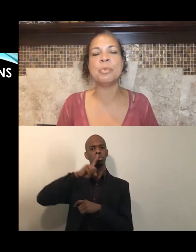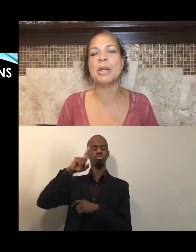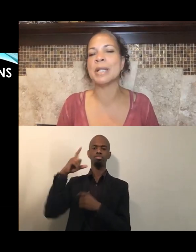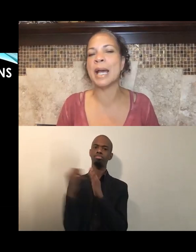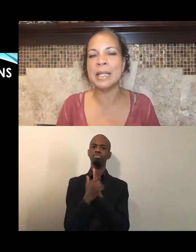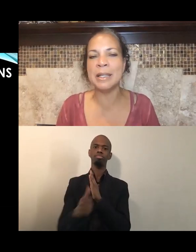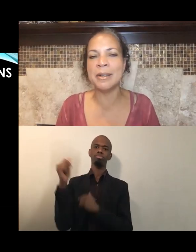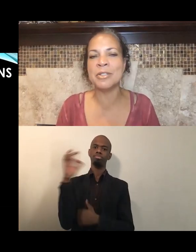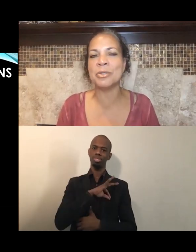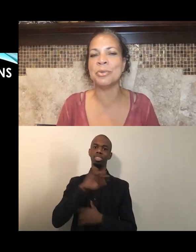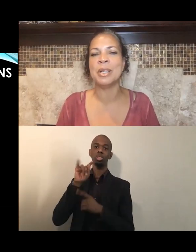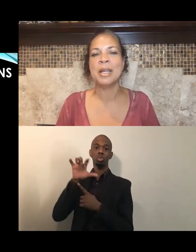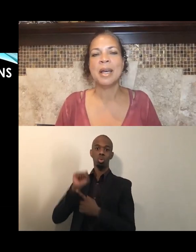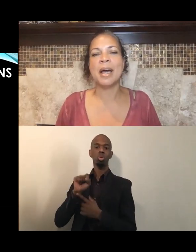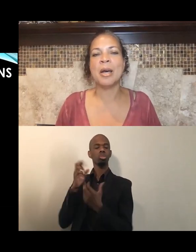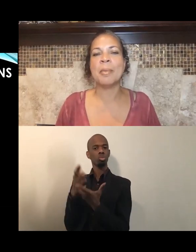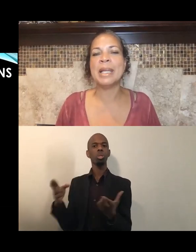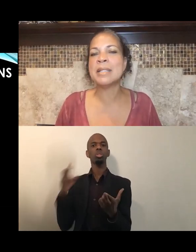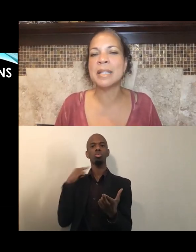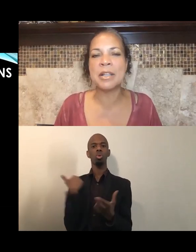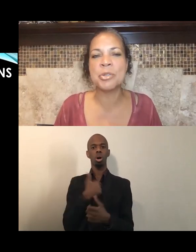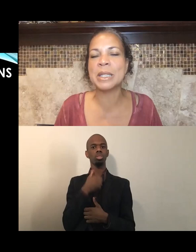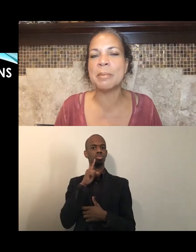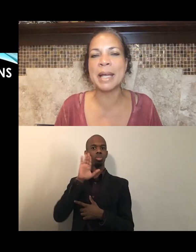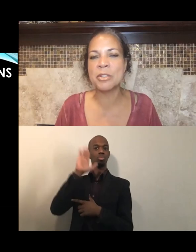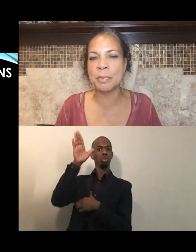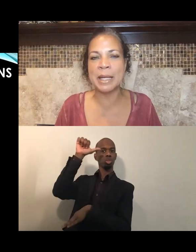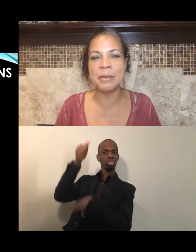We are not here to intellectually masturbate.